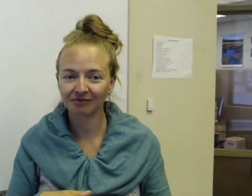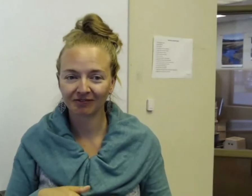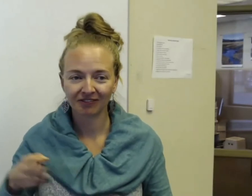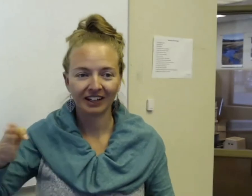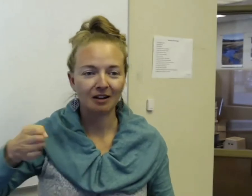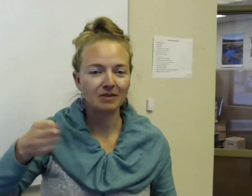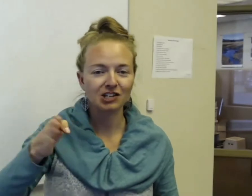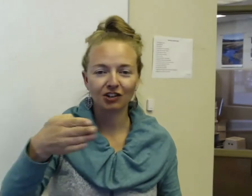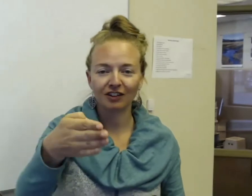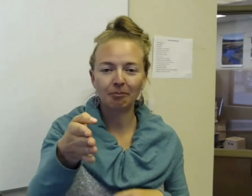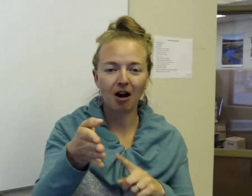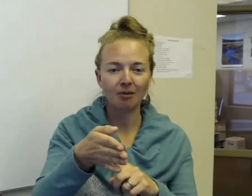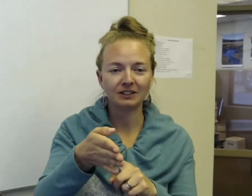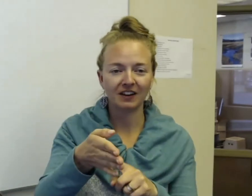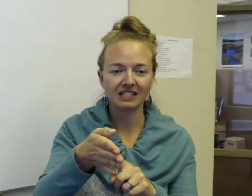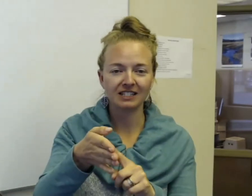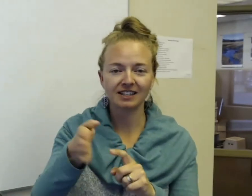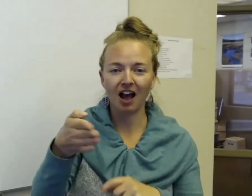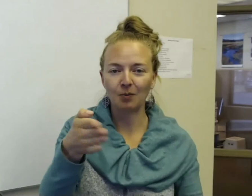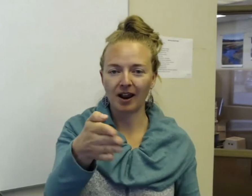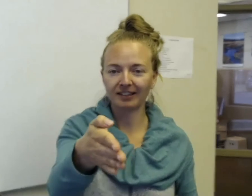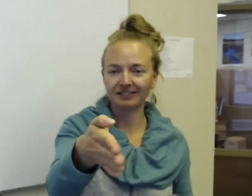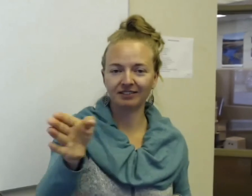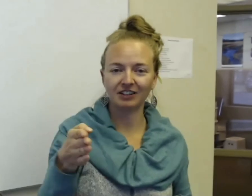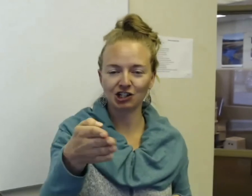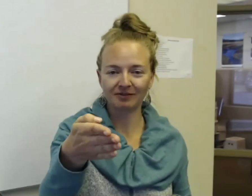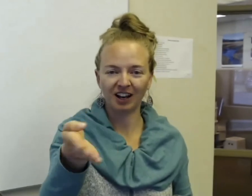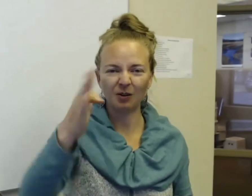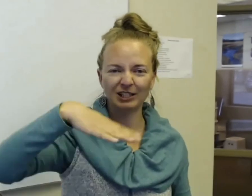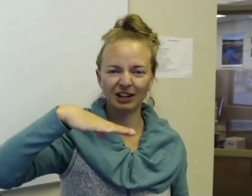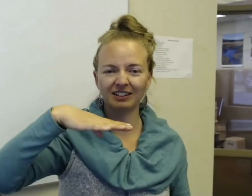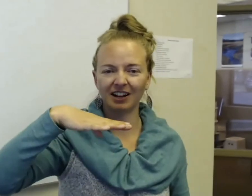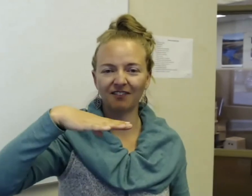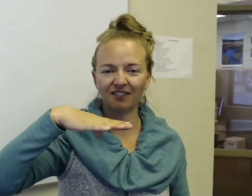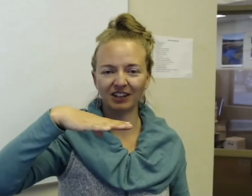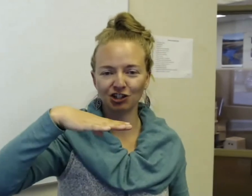Yeah, make sure that palm is facing sideways. Fish. Otherwise, you have a dead fish that's